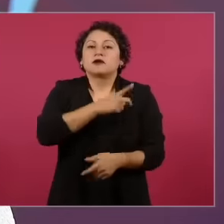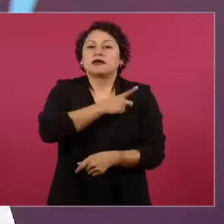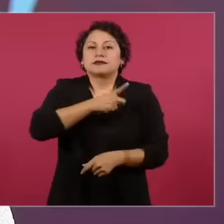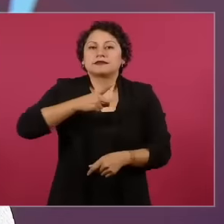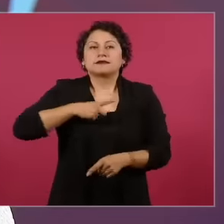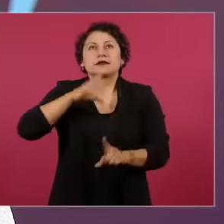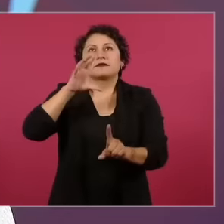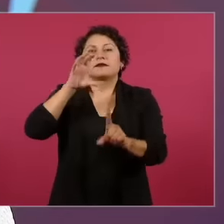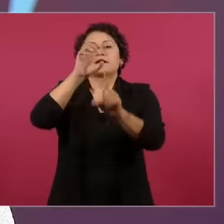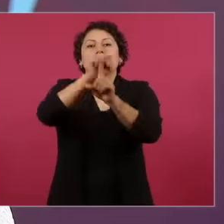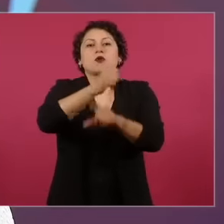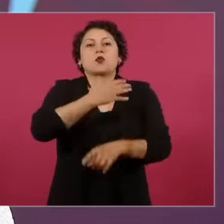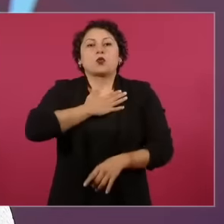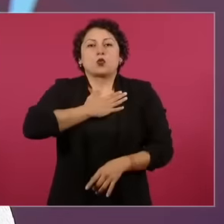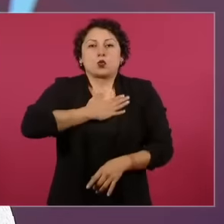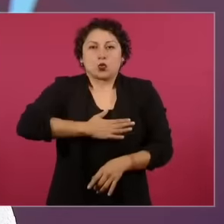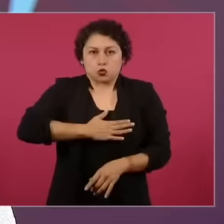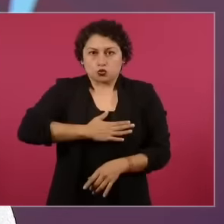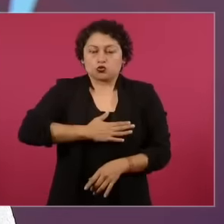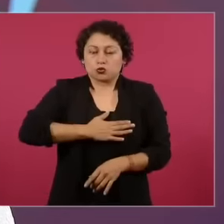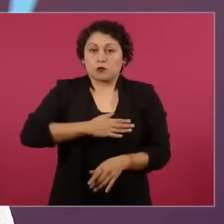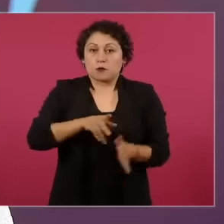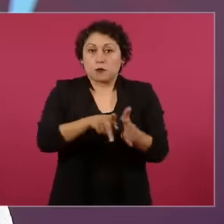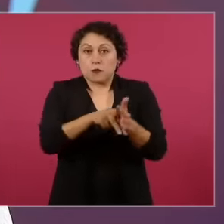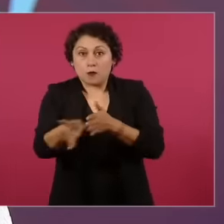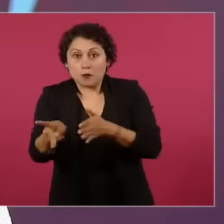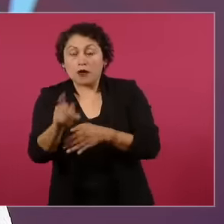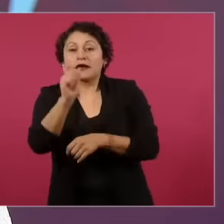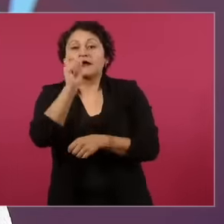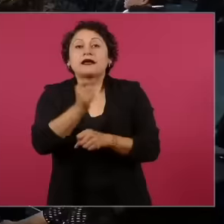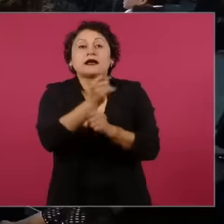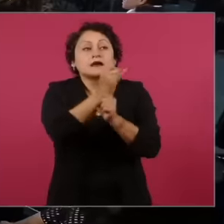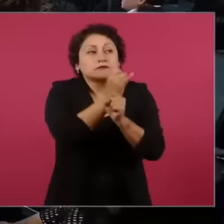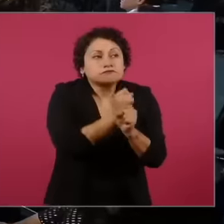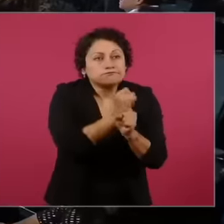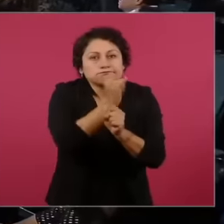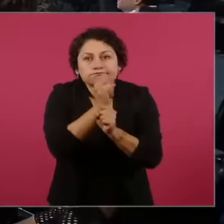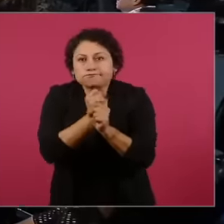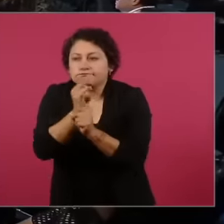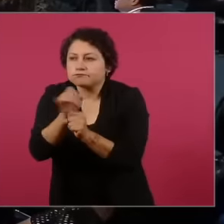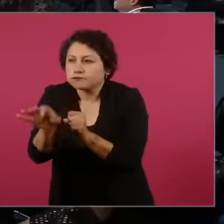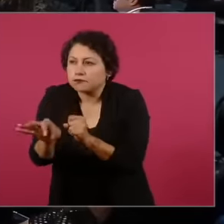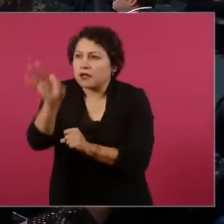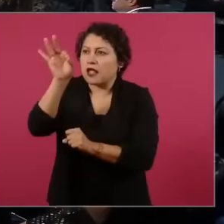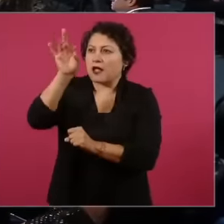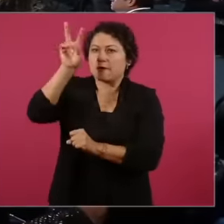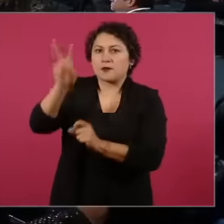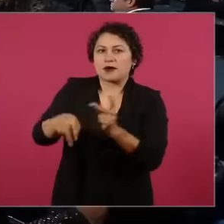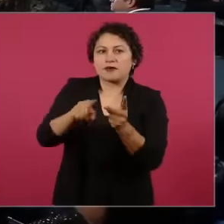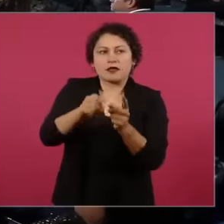journalistic disposition to search for what is truthful, what is correct, what is good and what is just